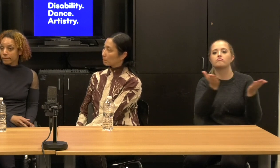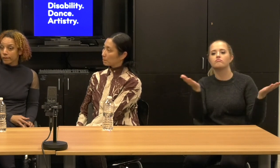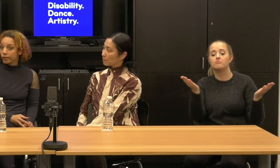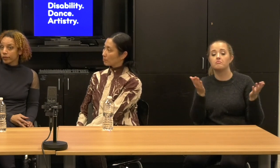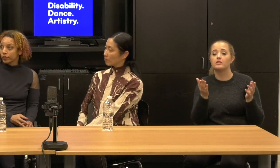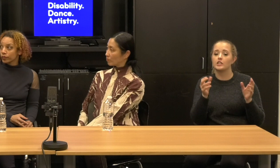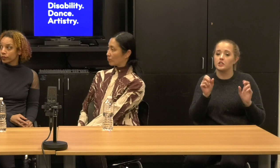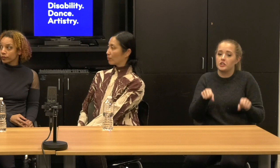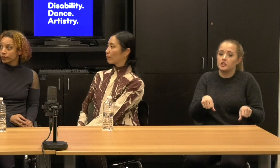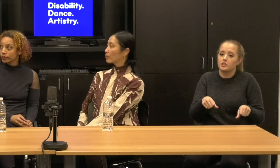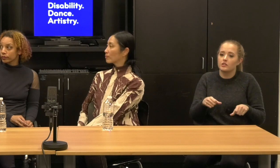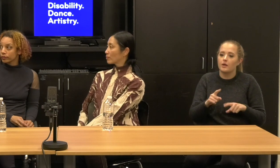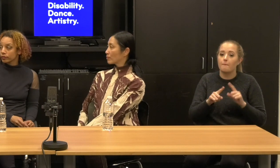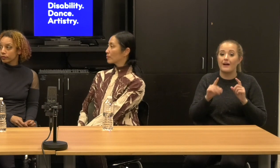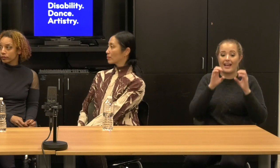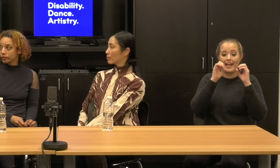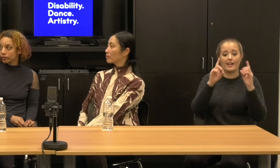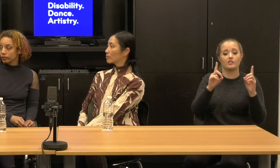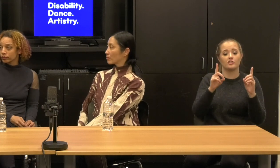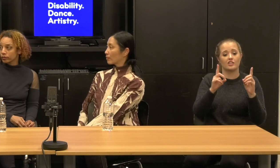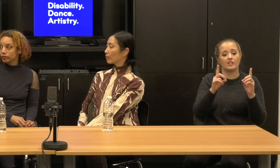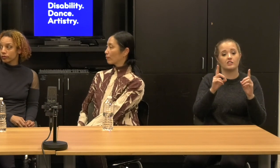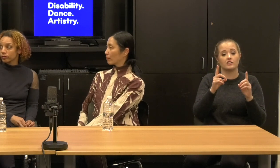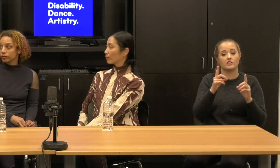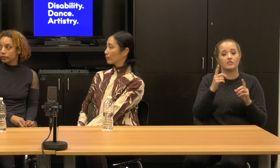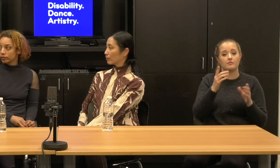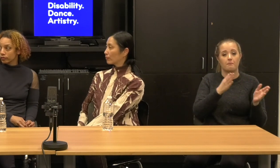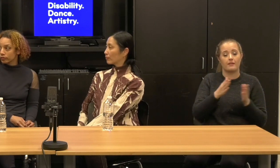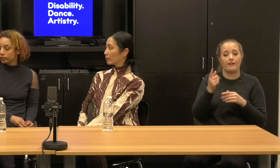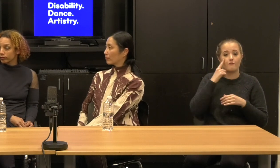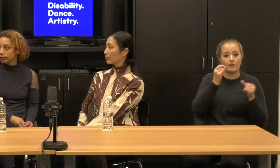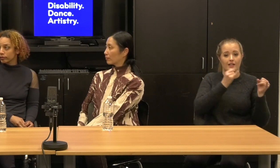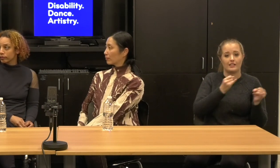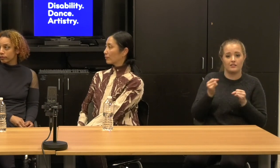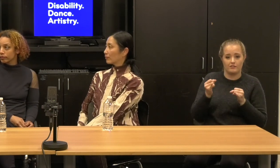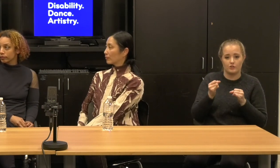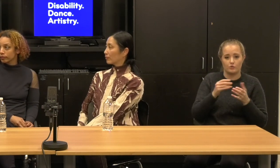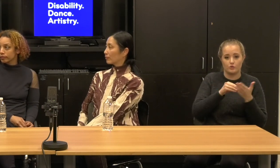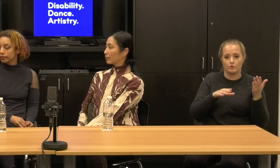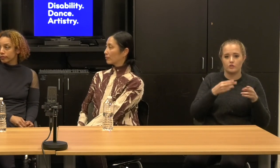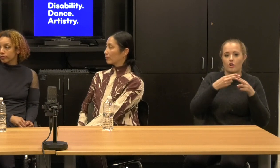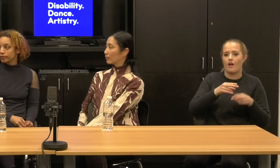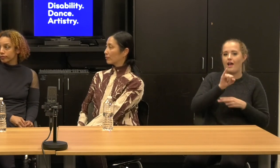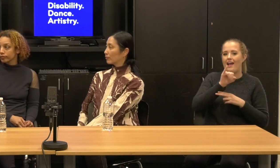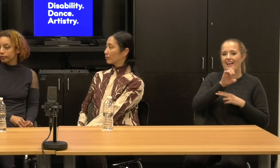plans for disabled students often called IEP or individualized education plans sometimes